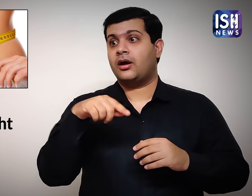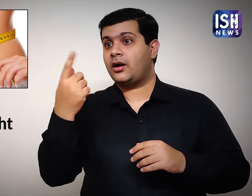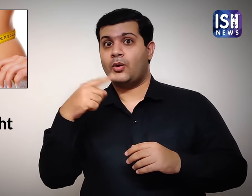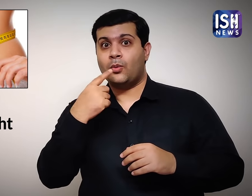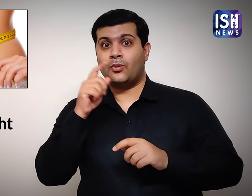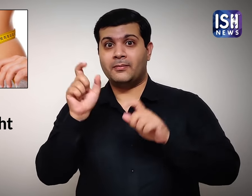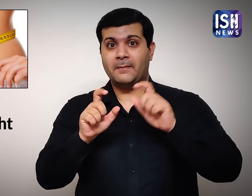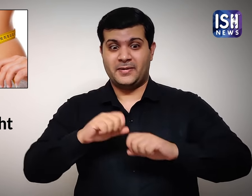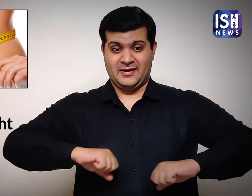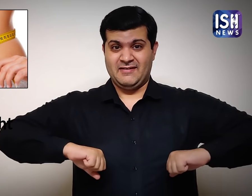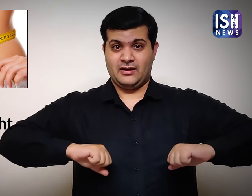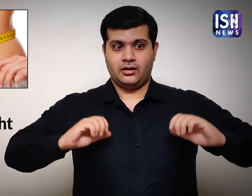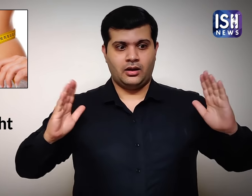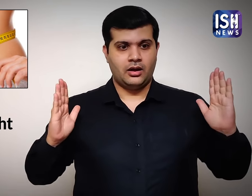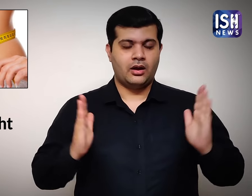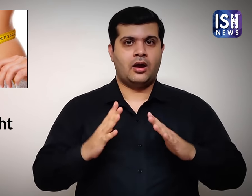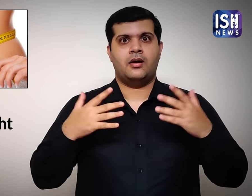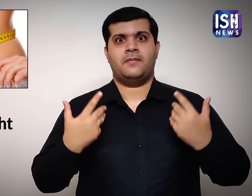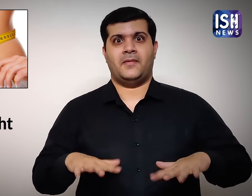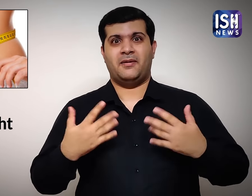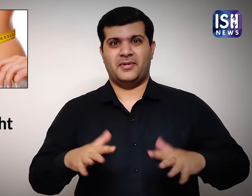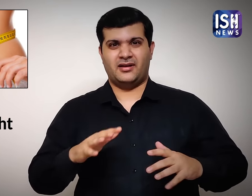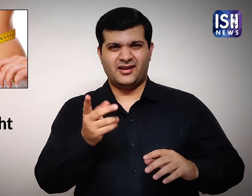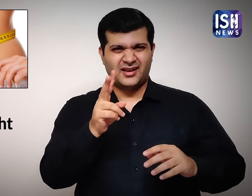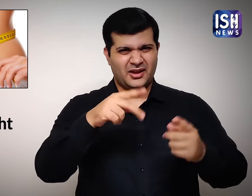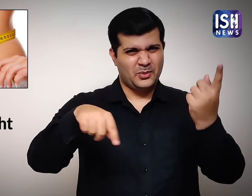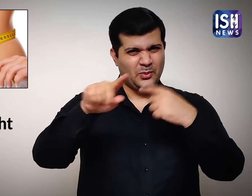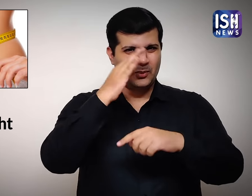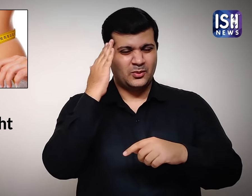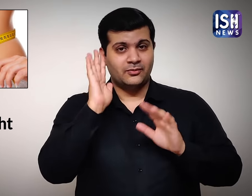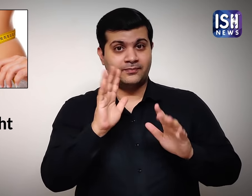Fat people find it difficult to lose weight.